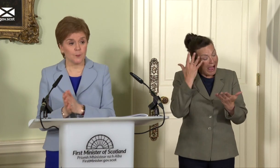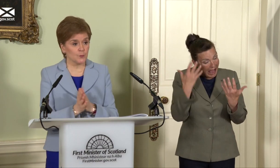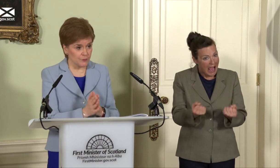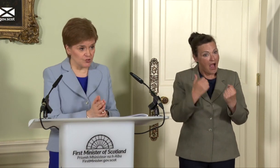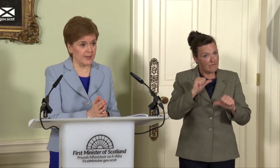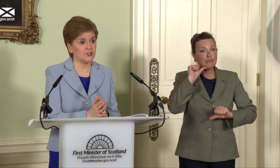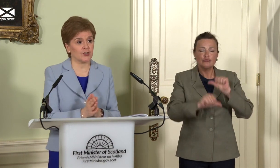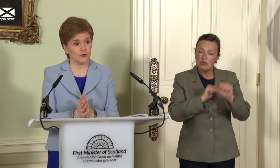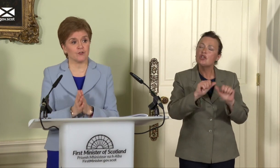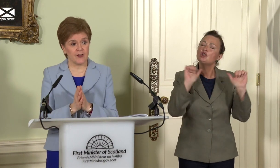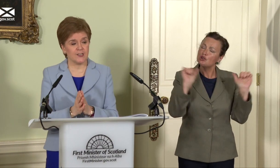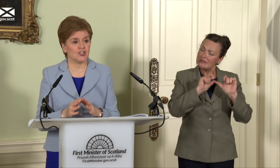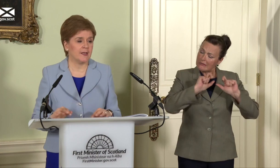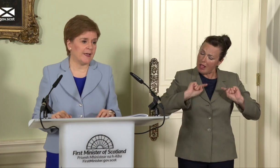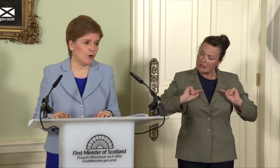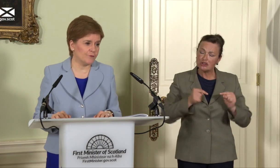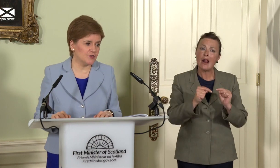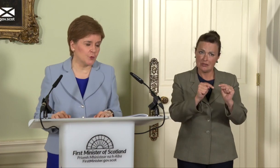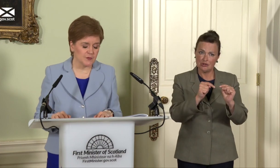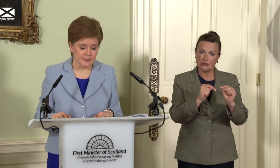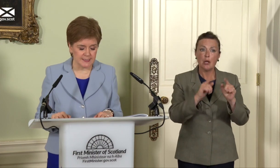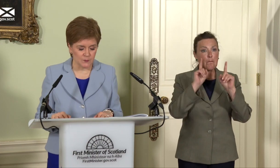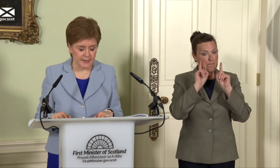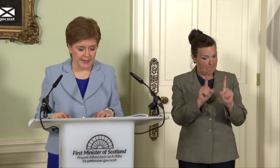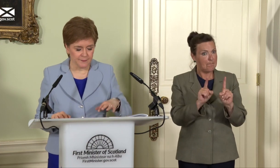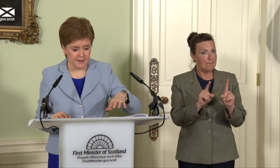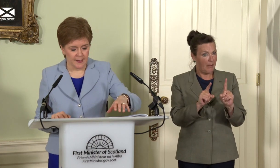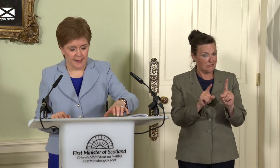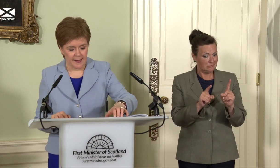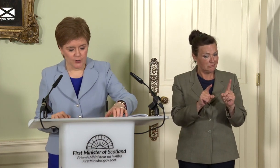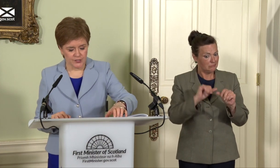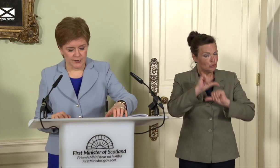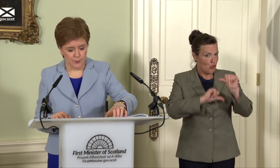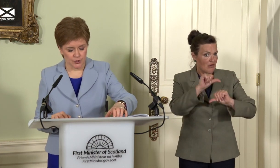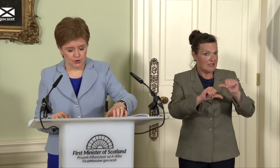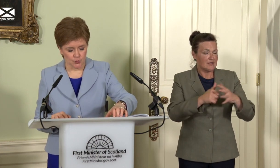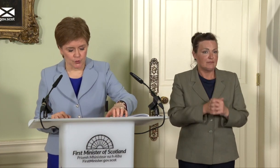with real challenge across a range of the responsibilities we have under our control